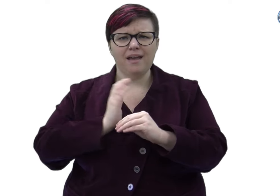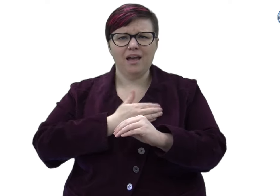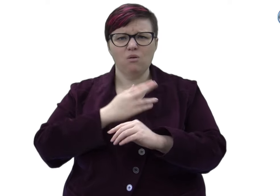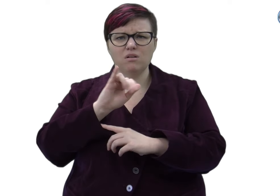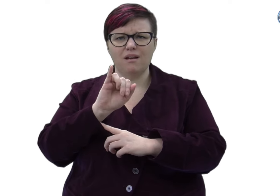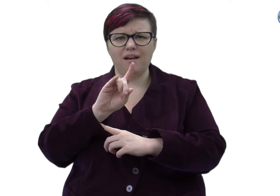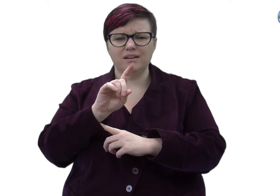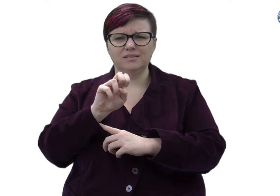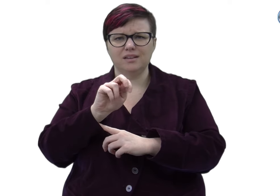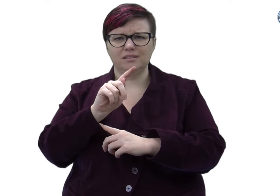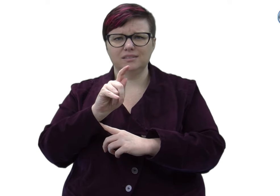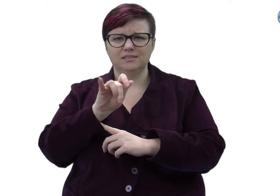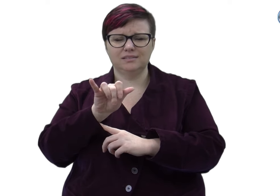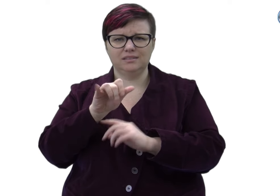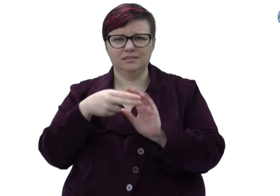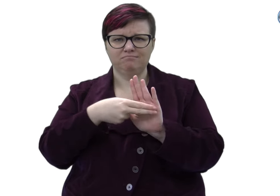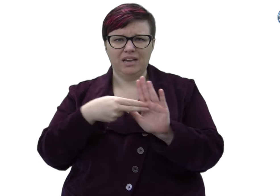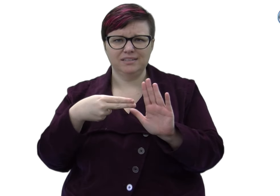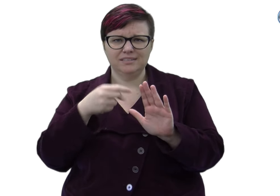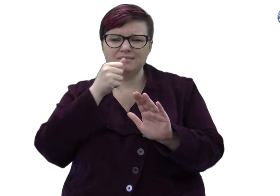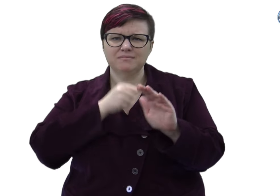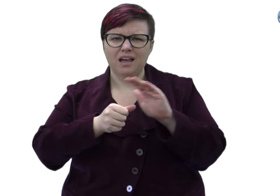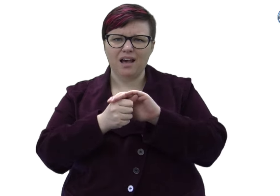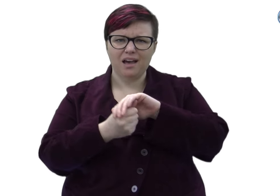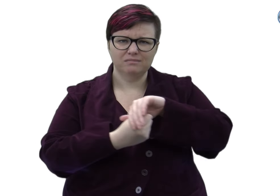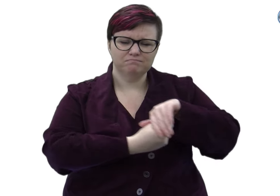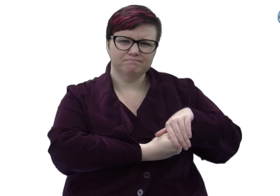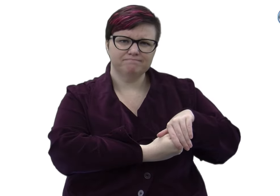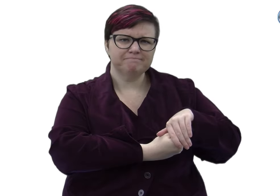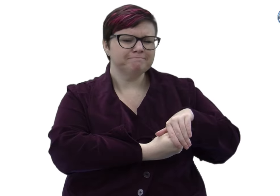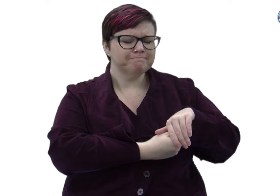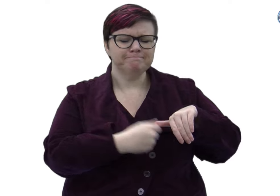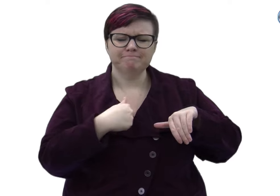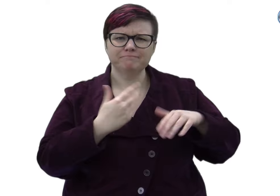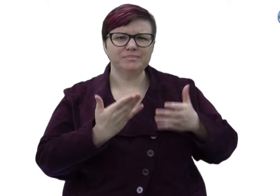As a part of the practice of interpreting, we have been taught to hide our identities.